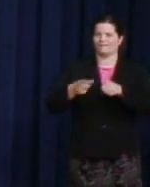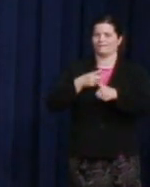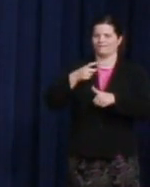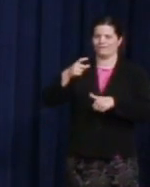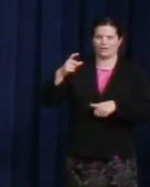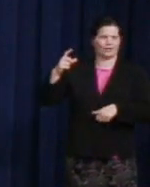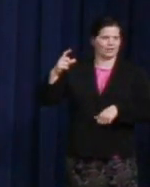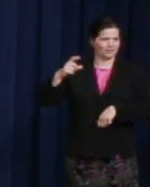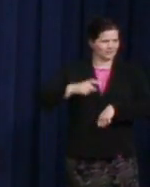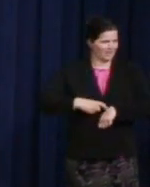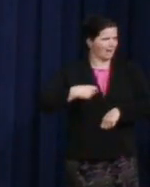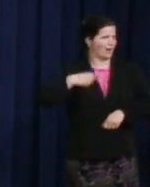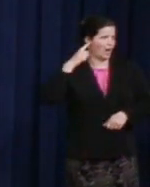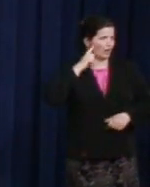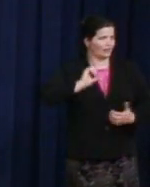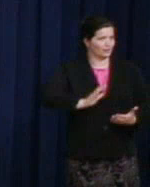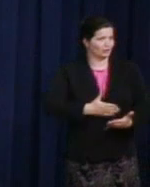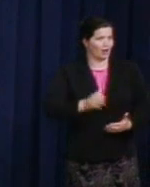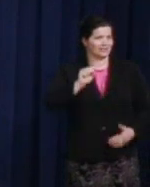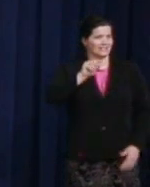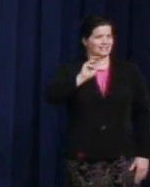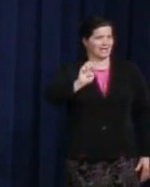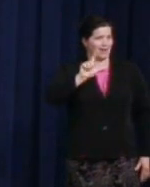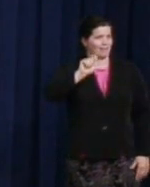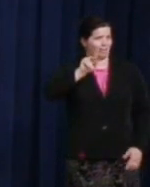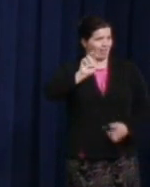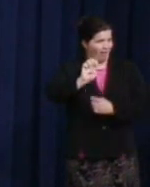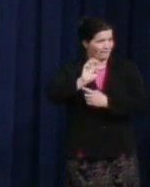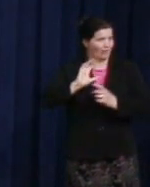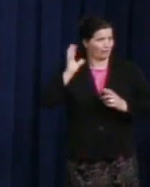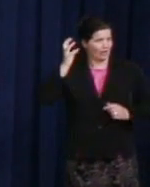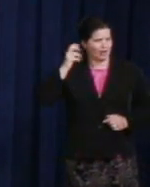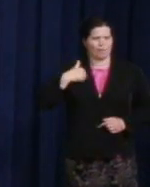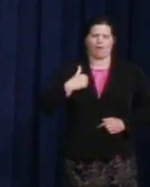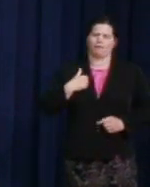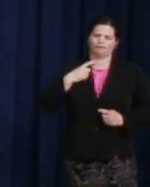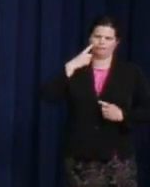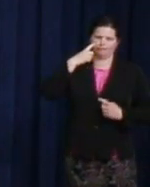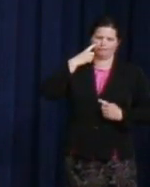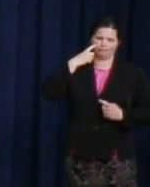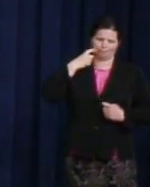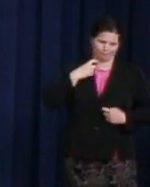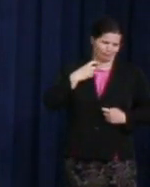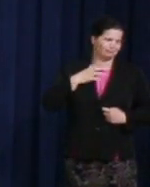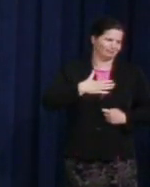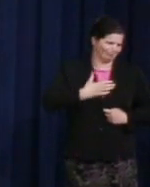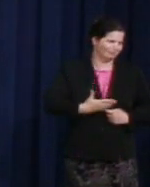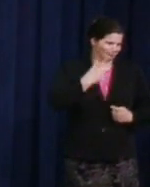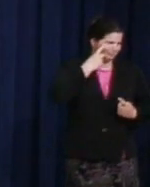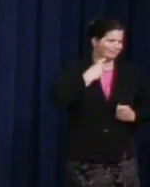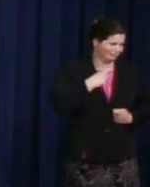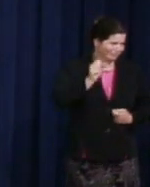on the radio, I cried. I'm not ashamed to admit it. And I still get chills every time I hear Mary Lambert sing, "I can't change even